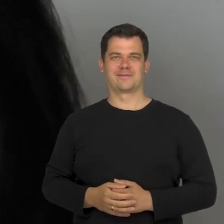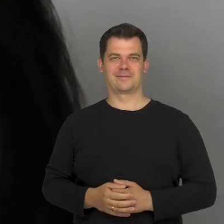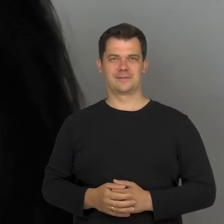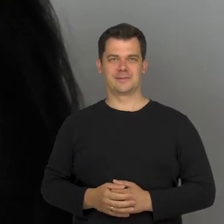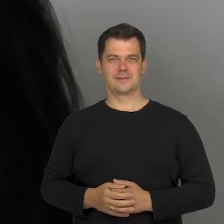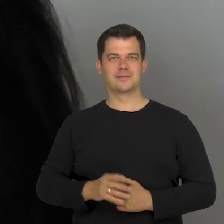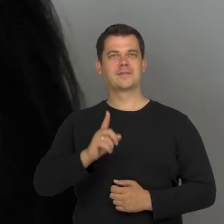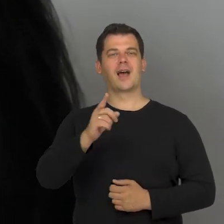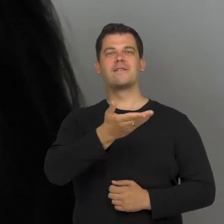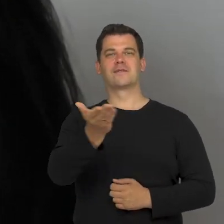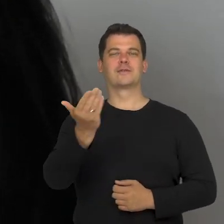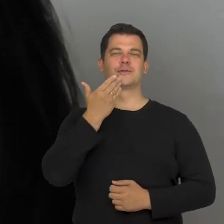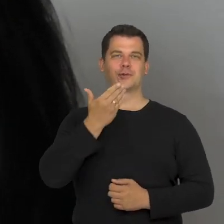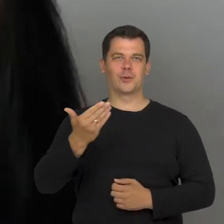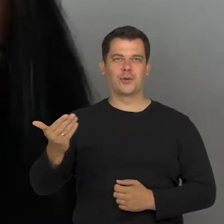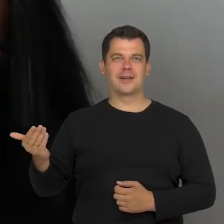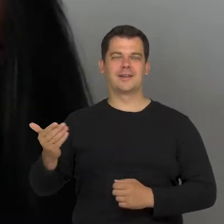Thank you for the conversation